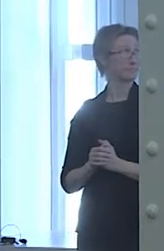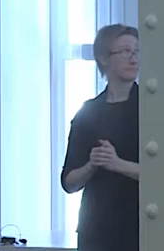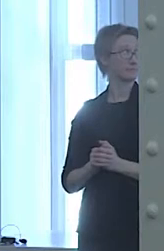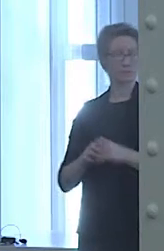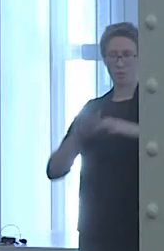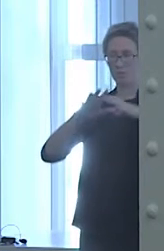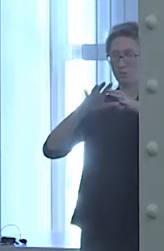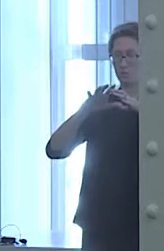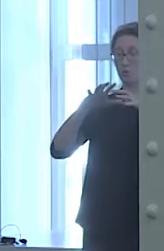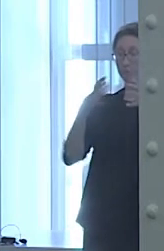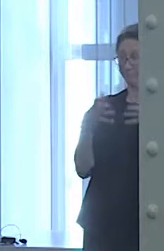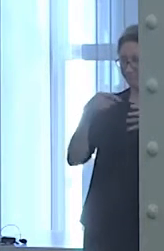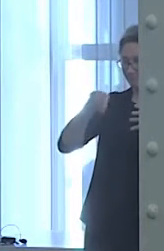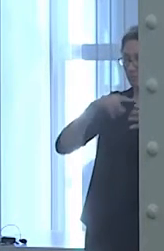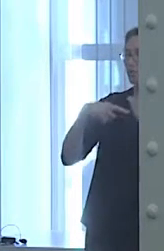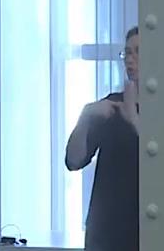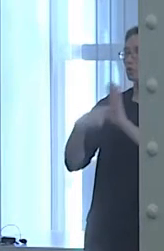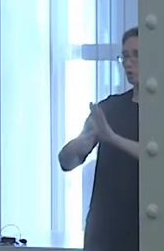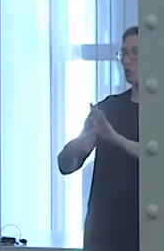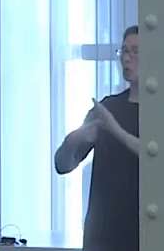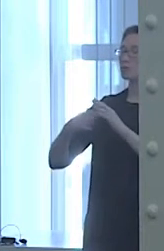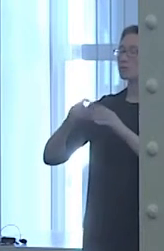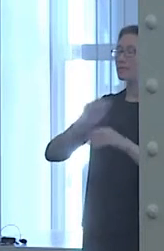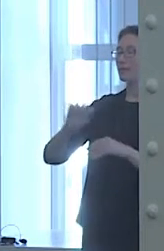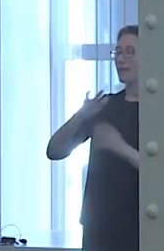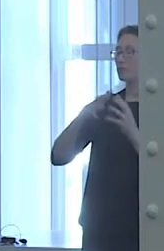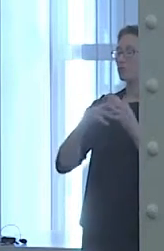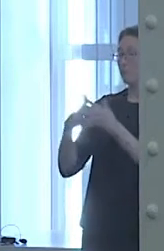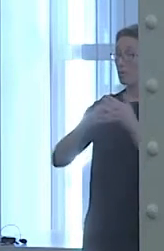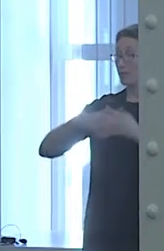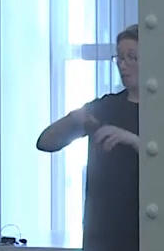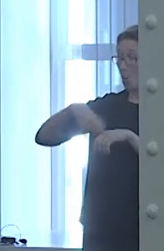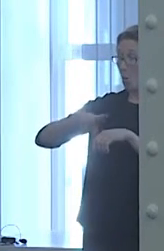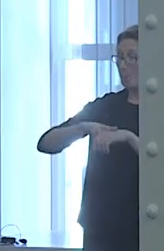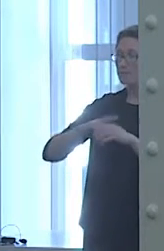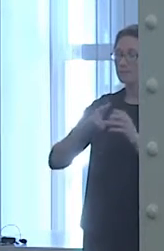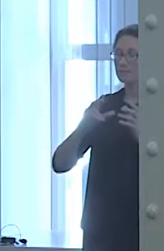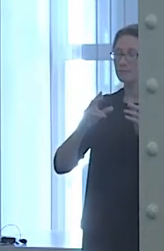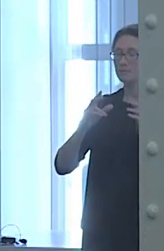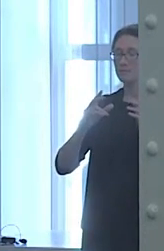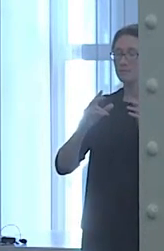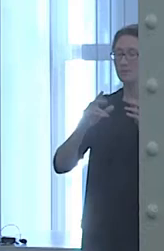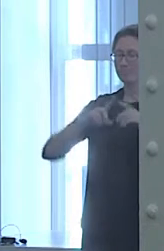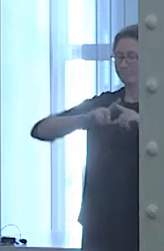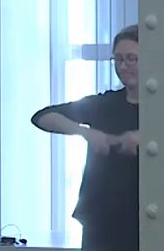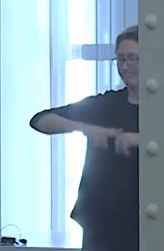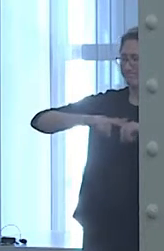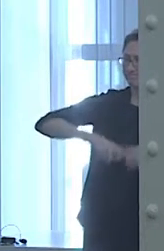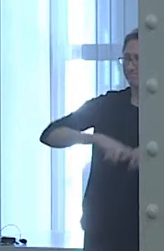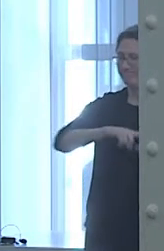Asian-American cultural norms, and the right side symbolizes Eurocentric, independent norms.